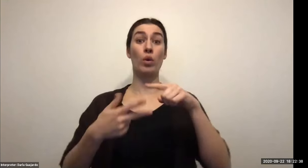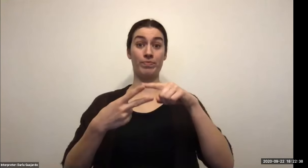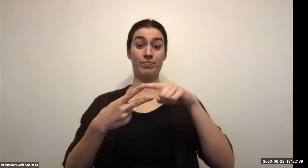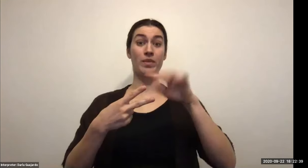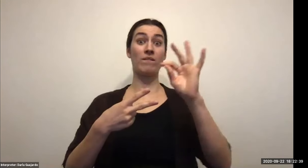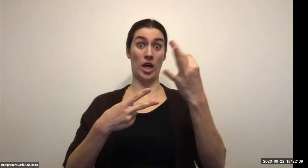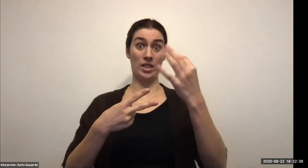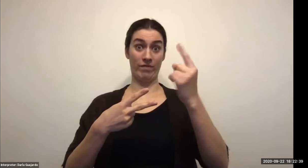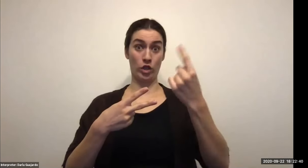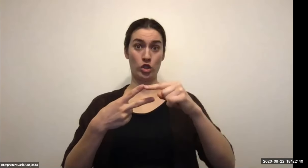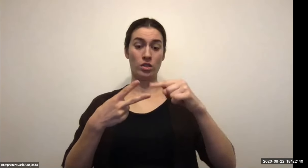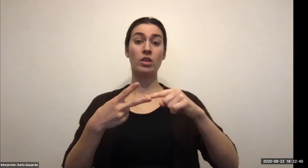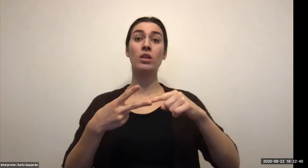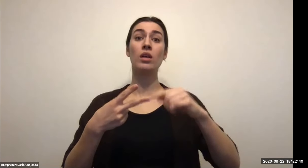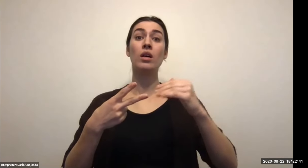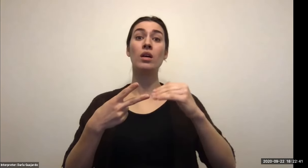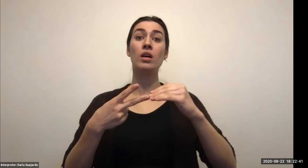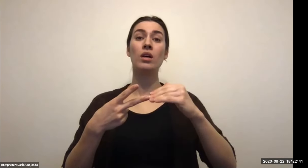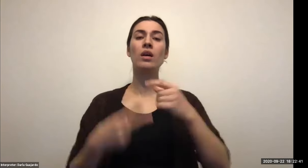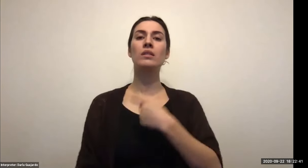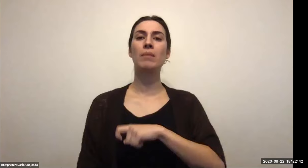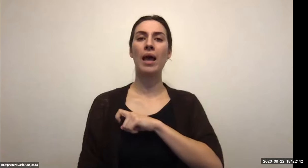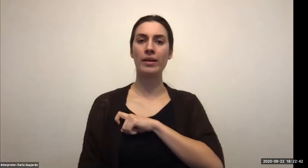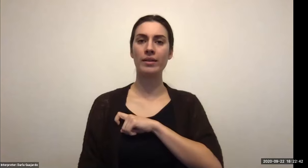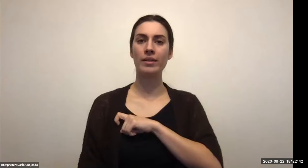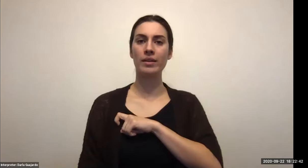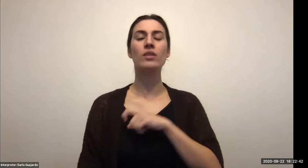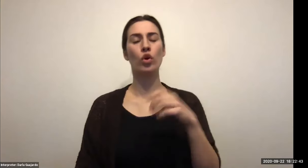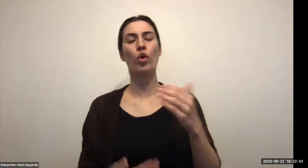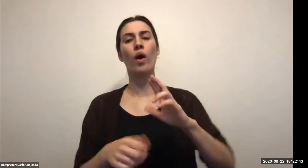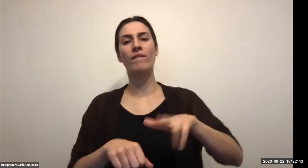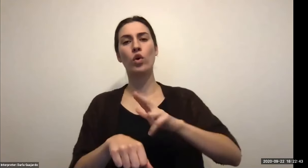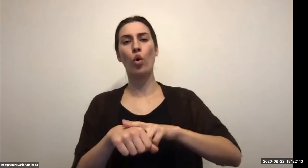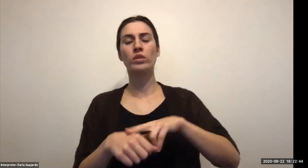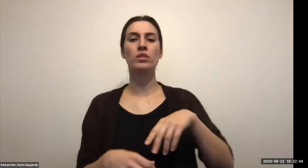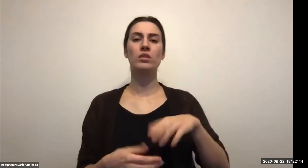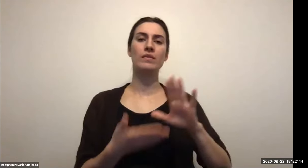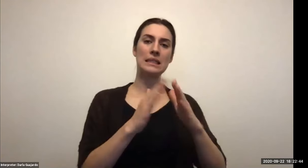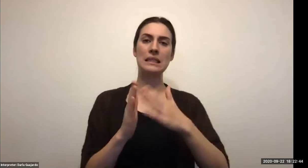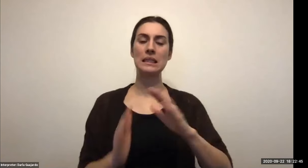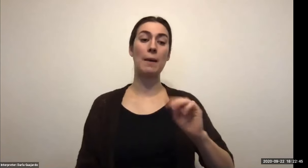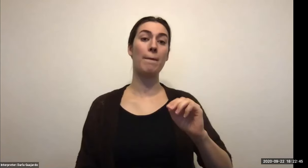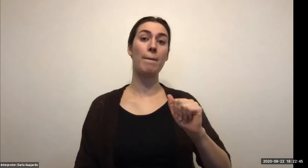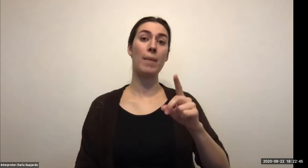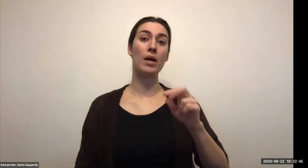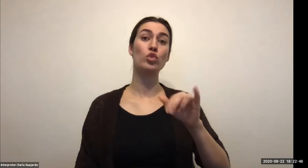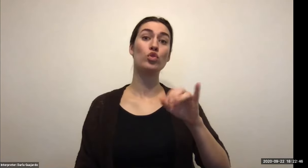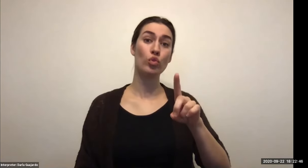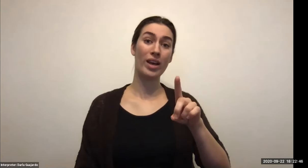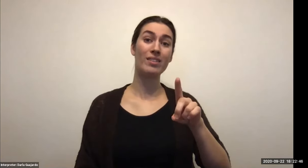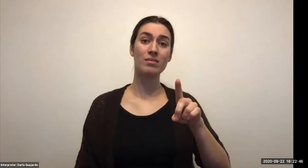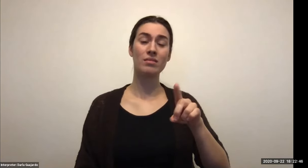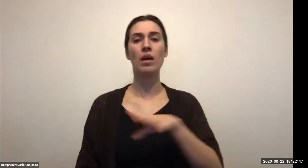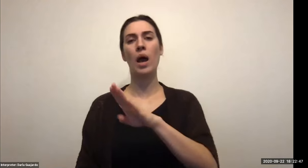Keith Wolling: largest city in the world, but it has everything you kind of refer back to, well, gee, what I grew up in the city. We had this and you go to a different city and didn't. You didn't